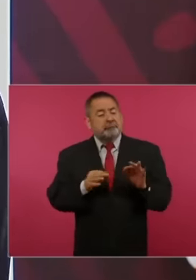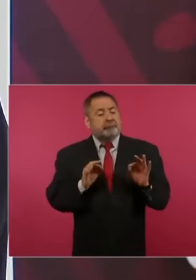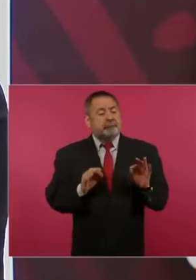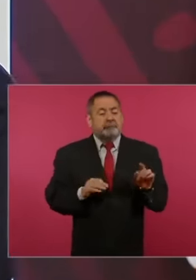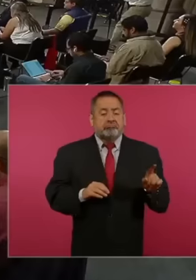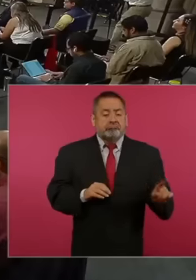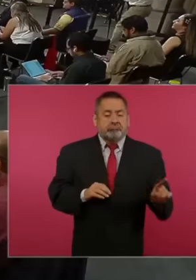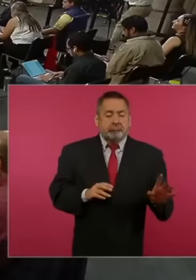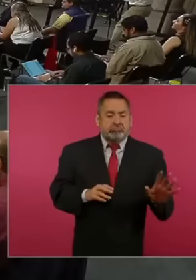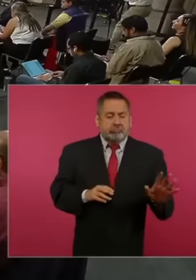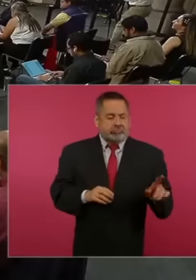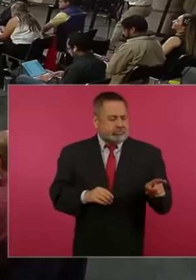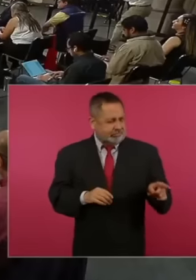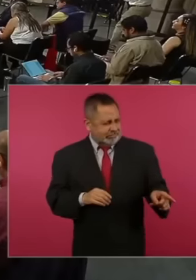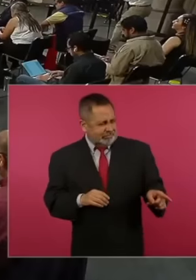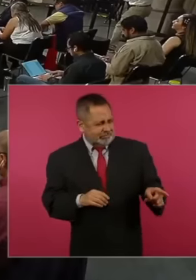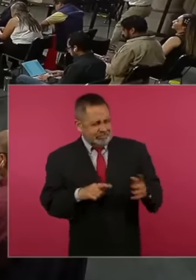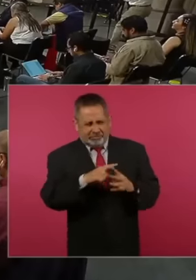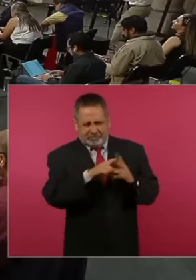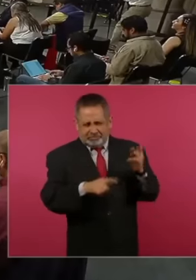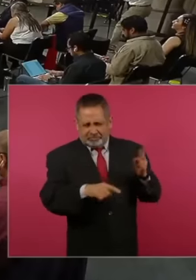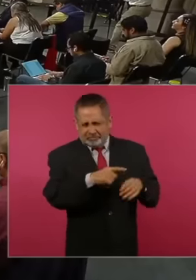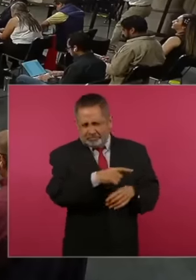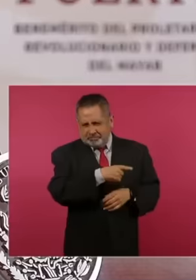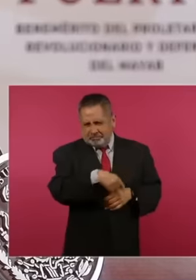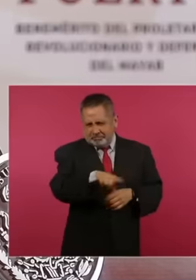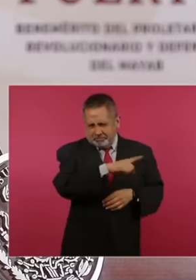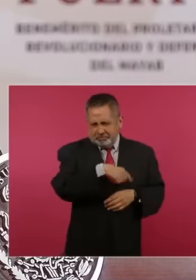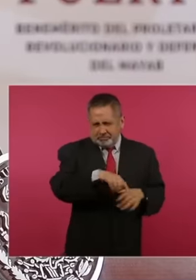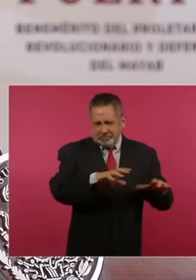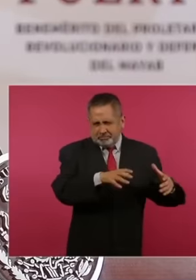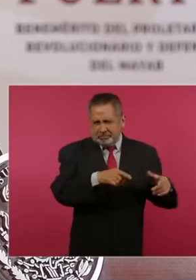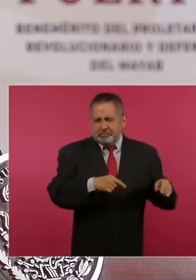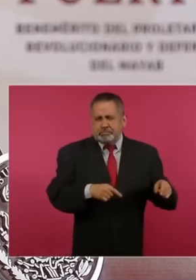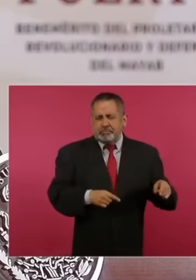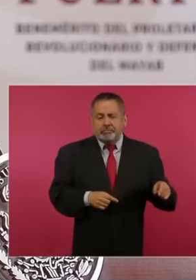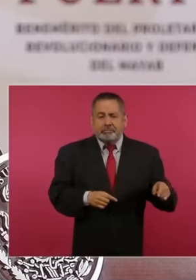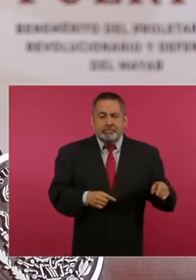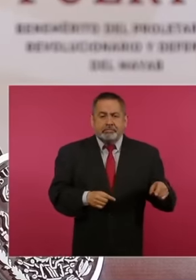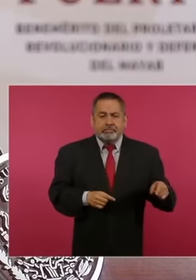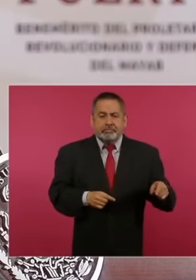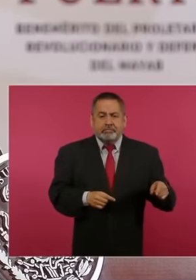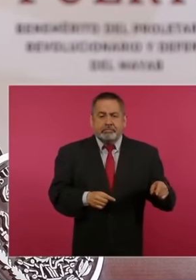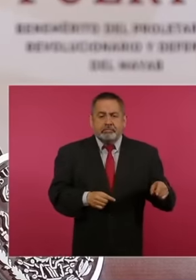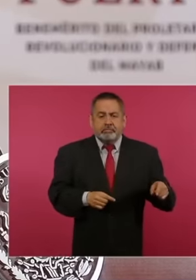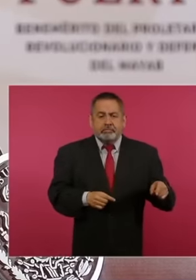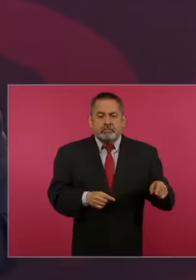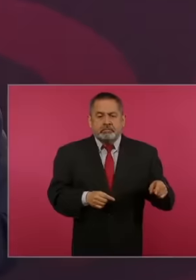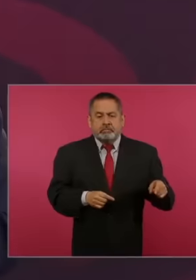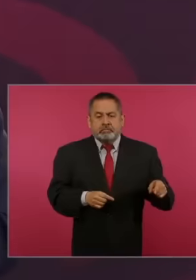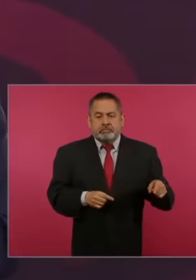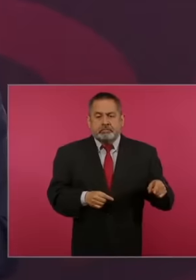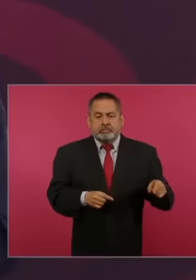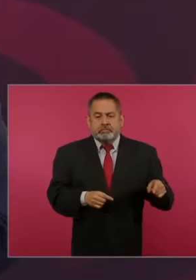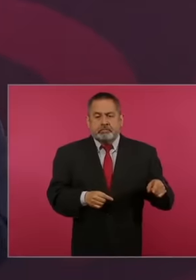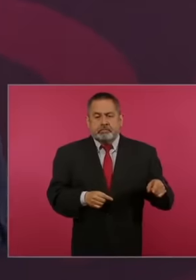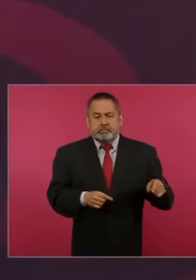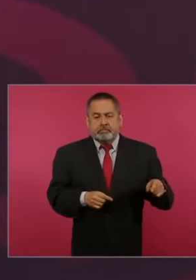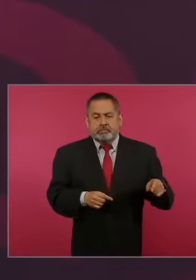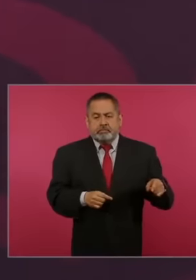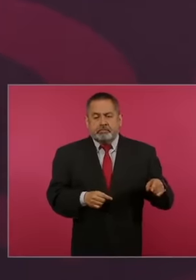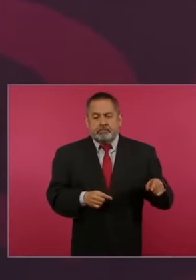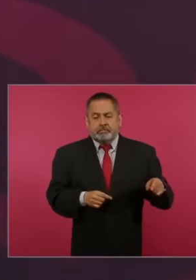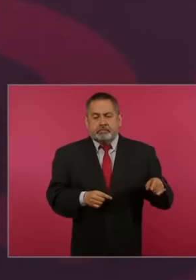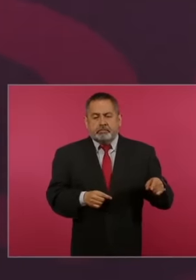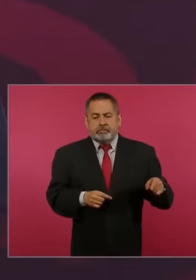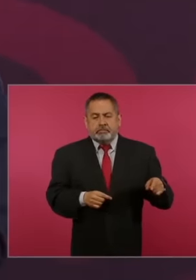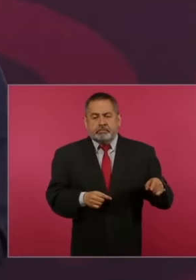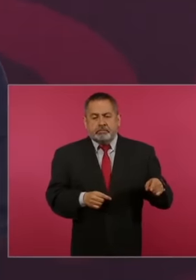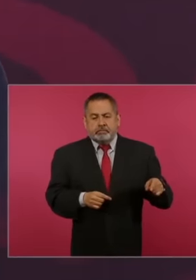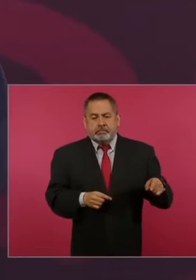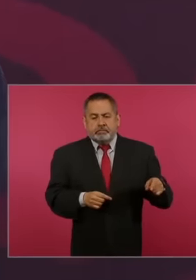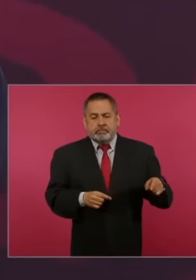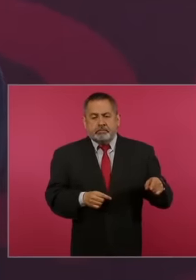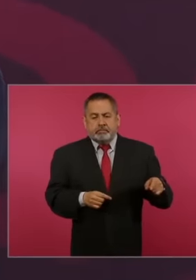pass on to